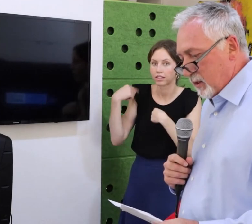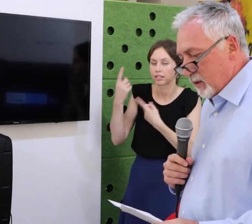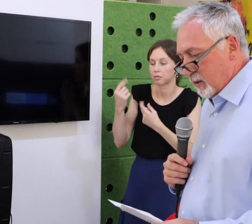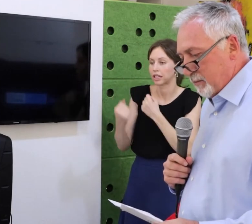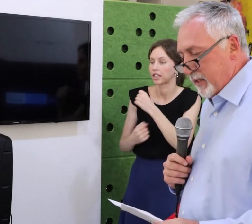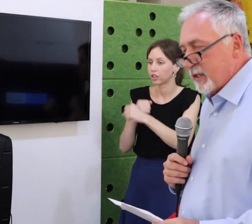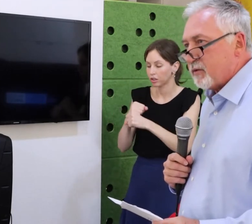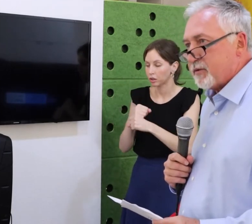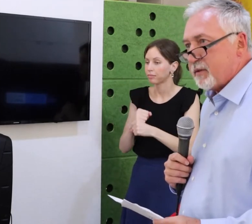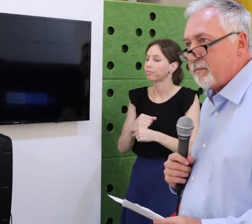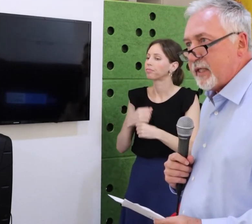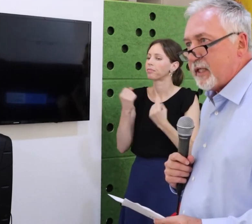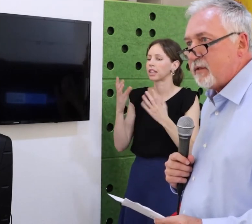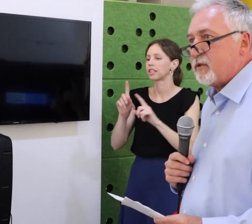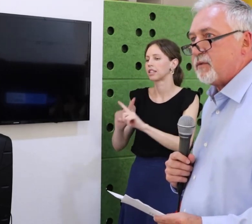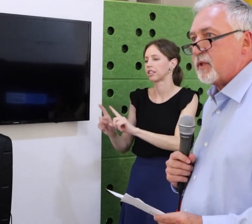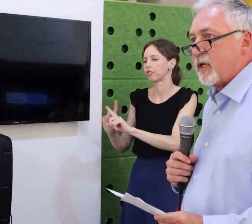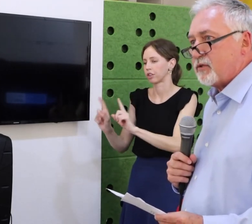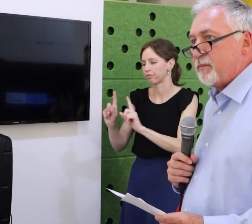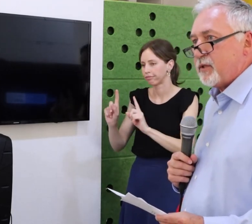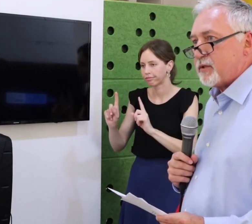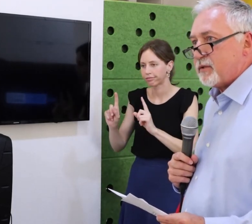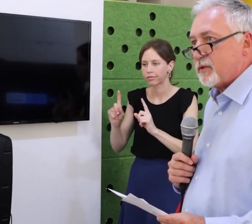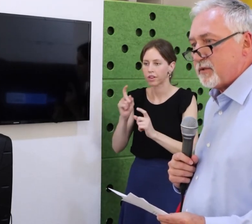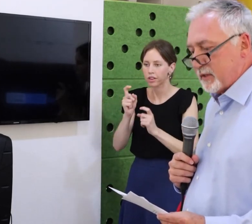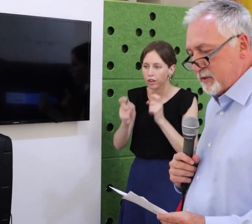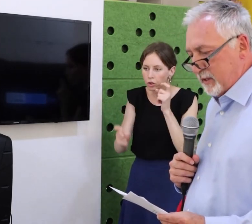blessing in my life and in my career.